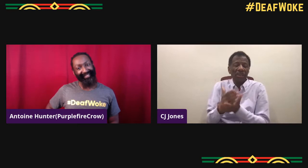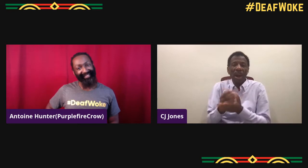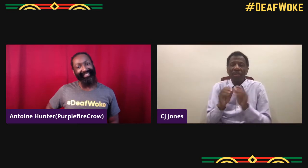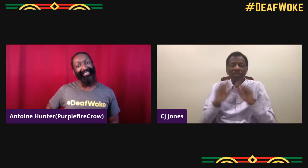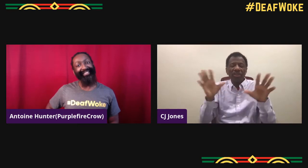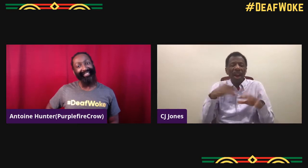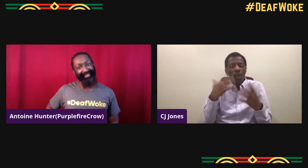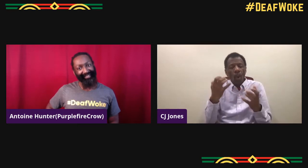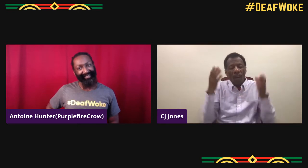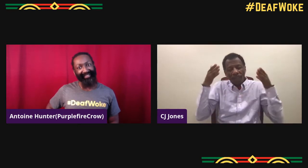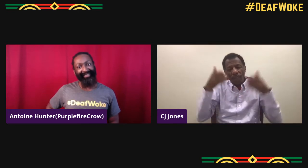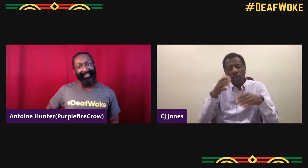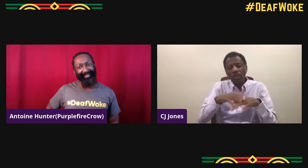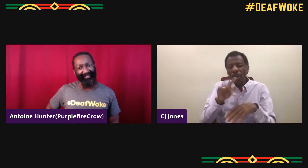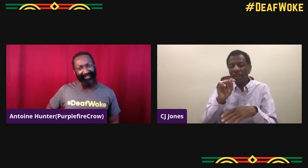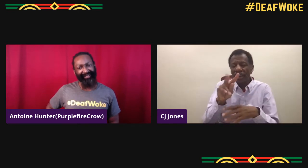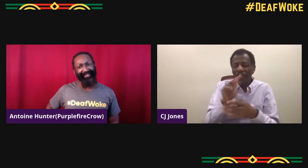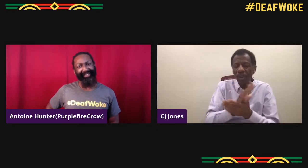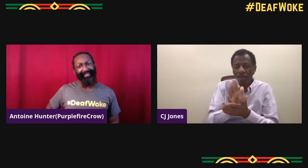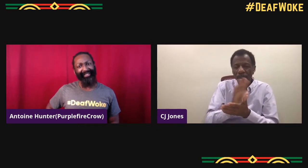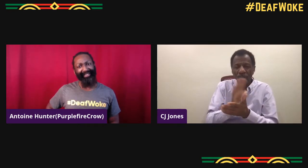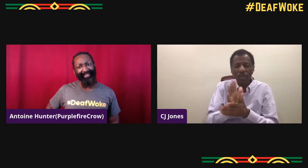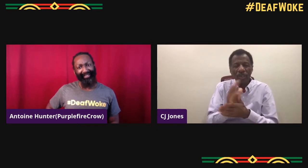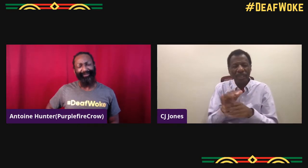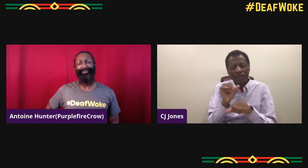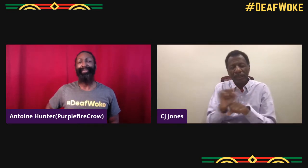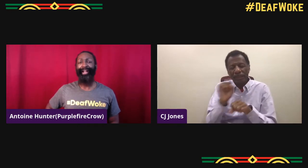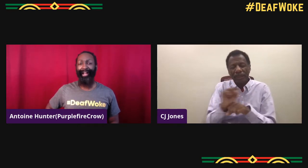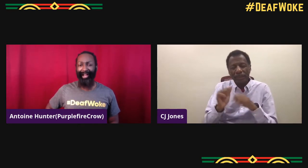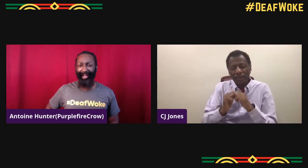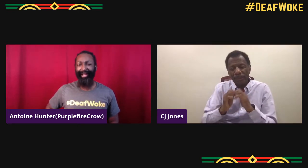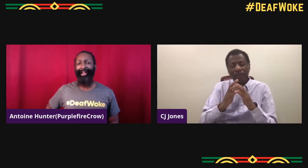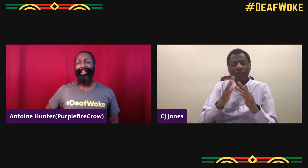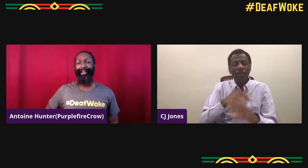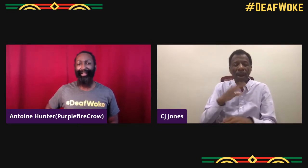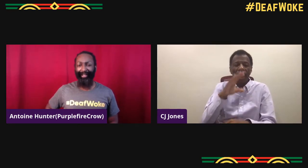My biggest play was, "See What I'm Saying to Deaf"